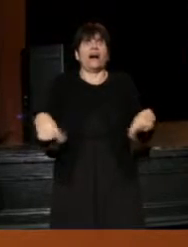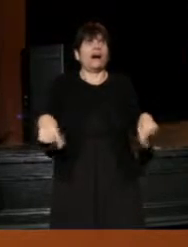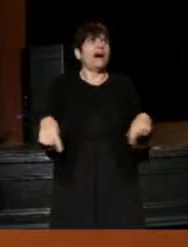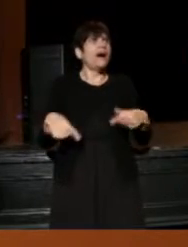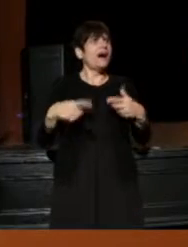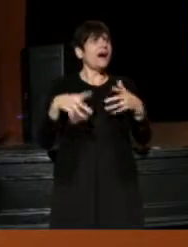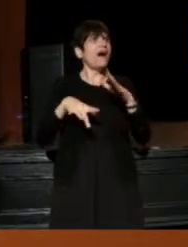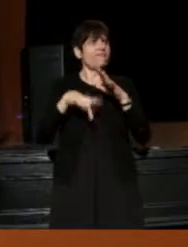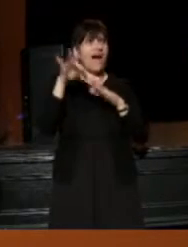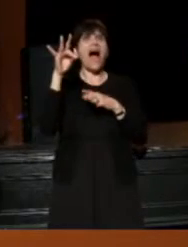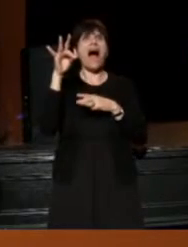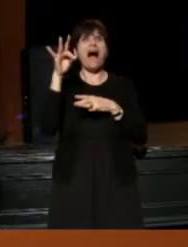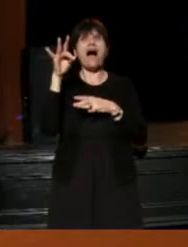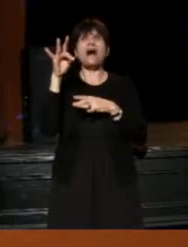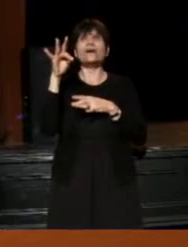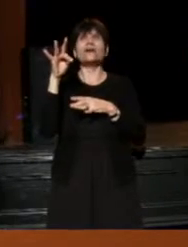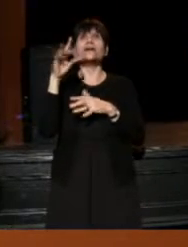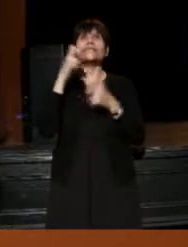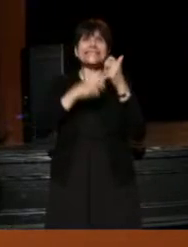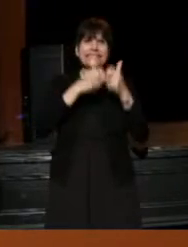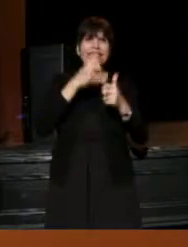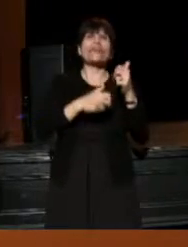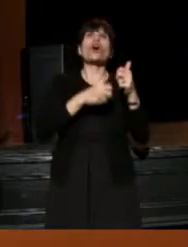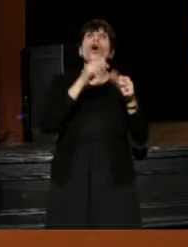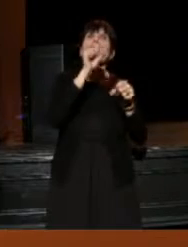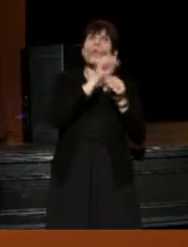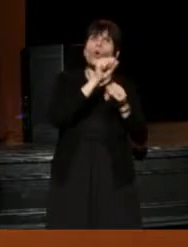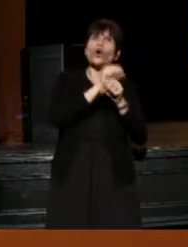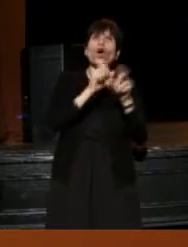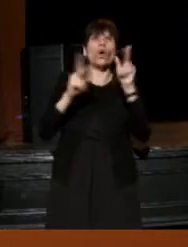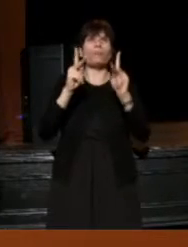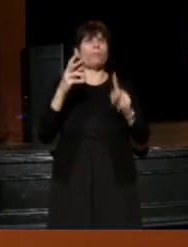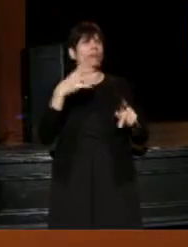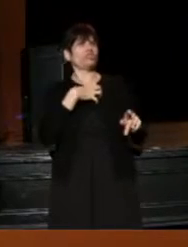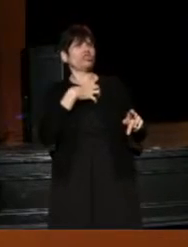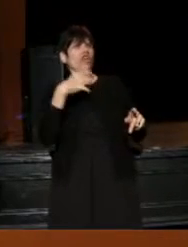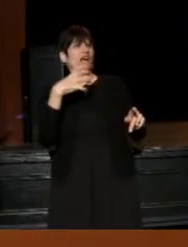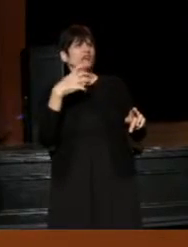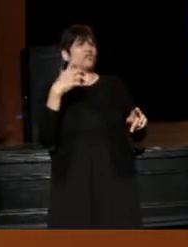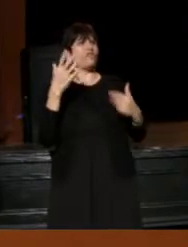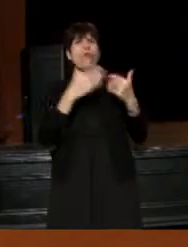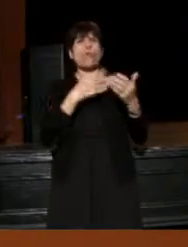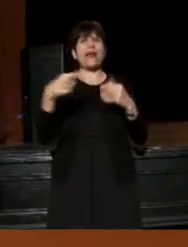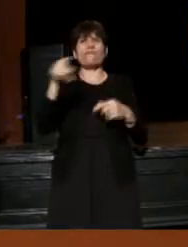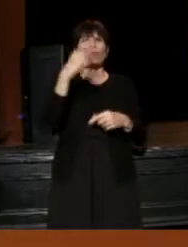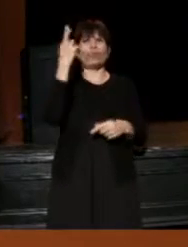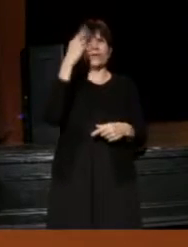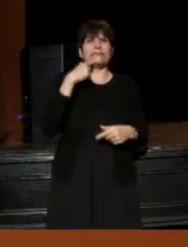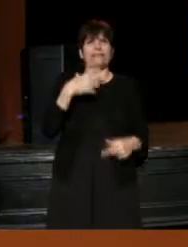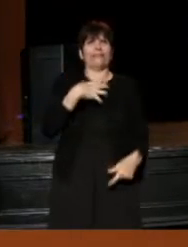What I found, when you do difficult work, or work that people object to for whatever reason they object to it,